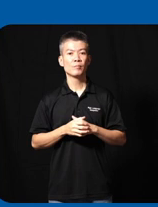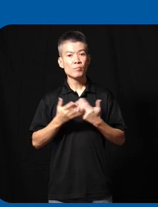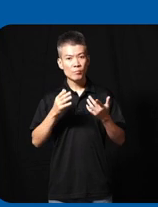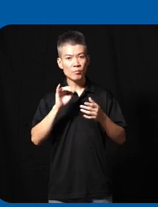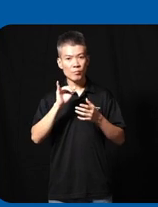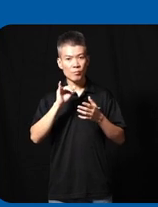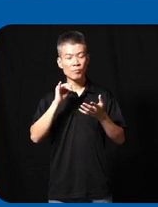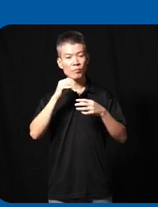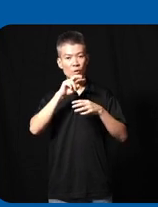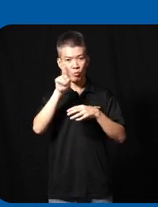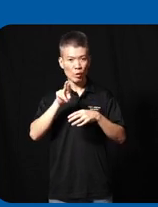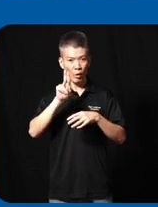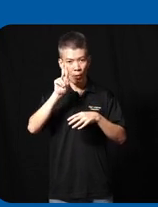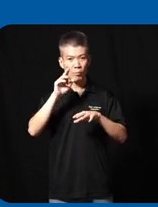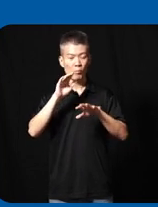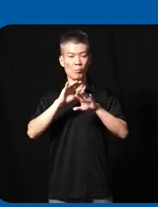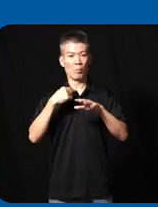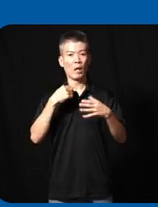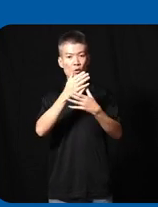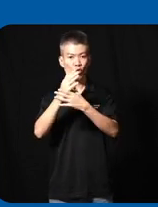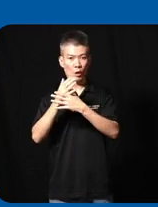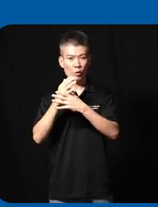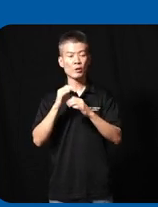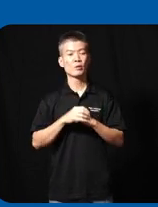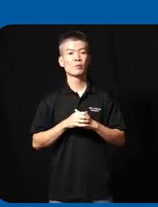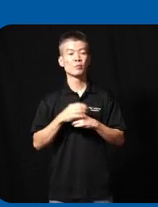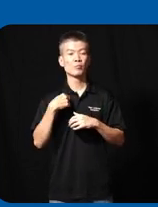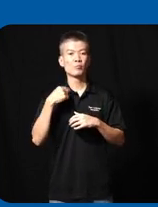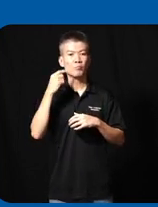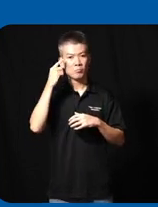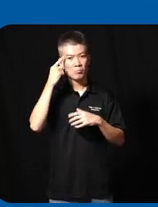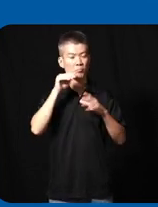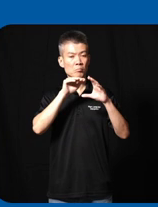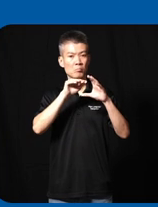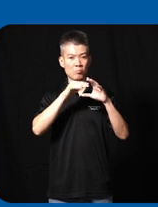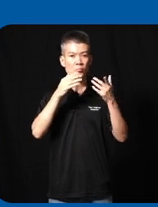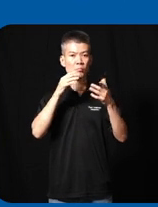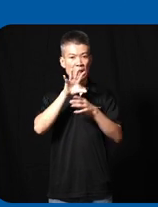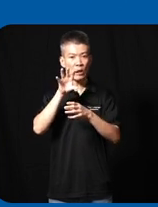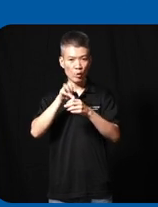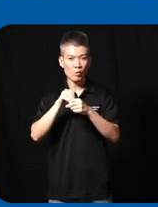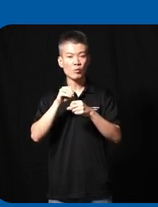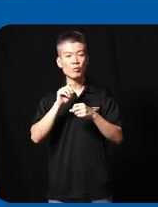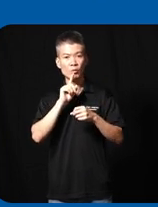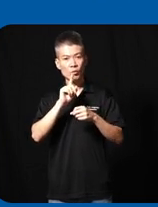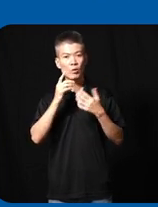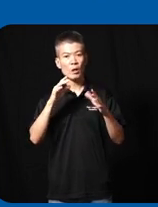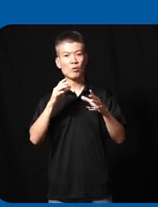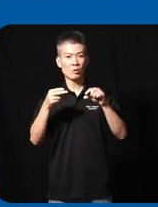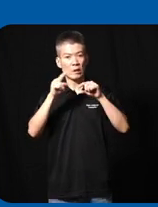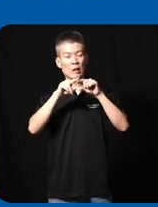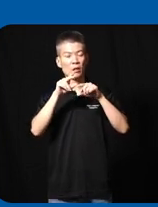of uh round up my sharing uh I think accessibility and inclusion you know have really gained traction